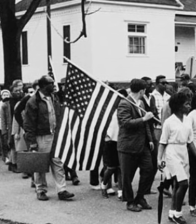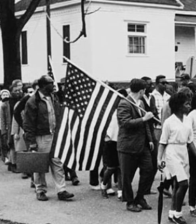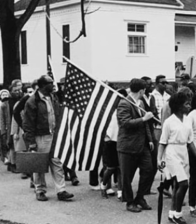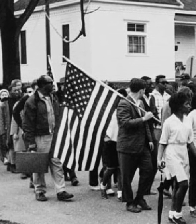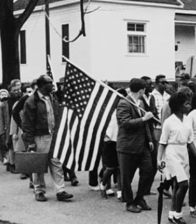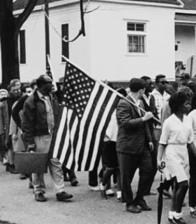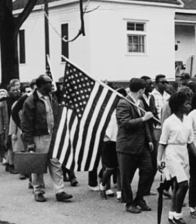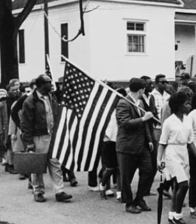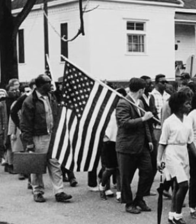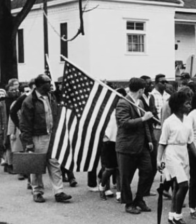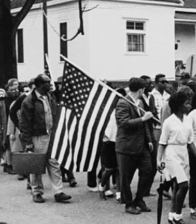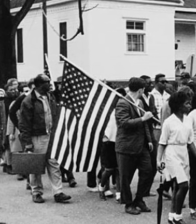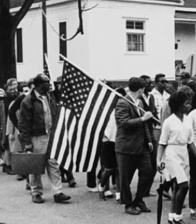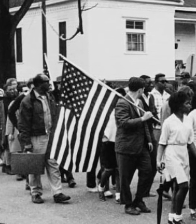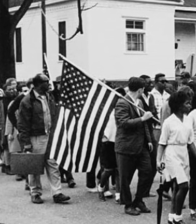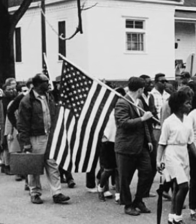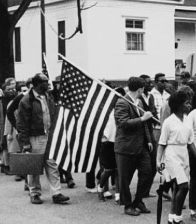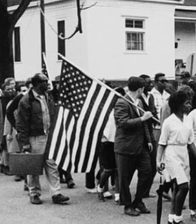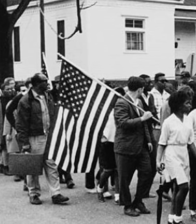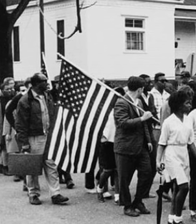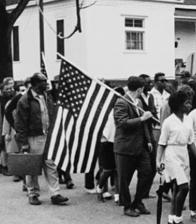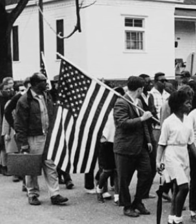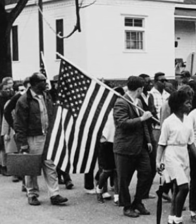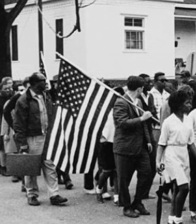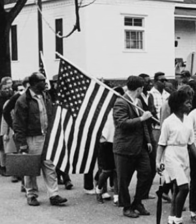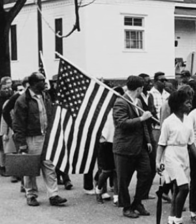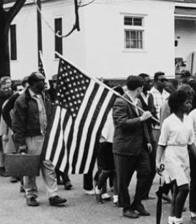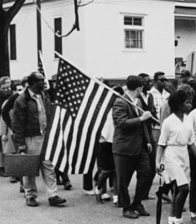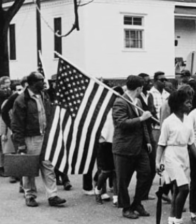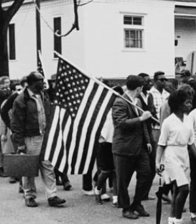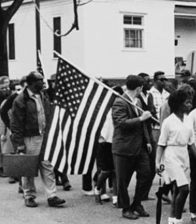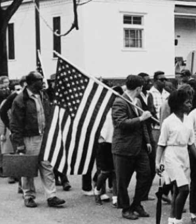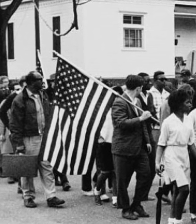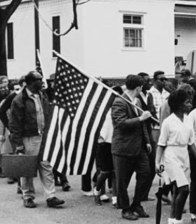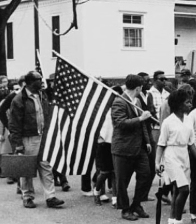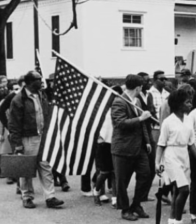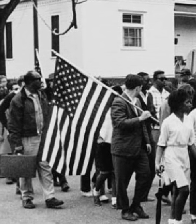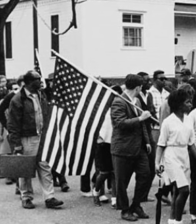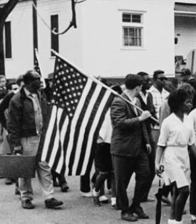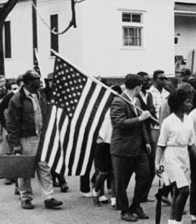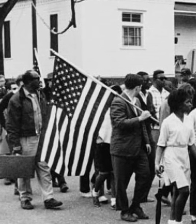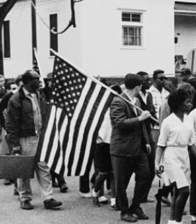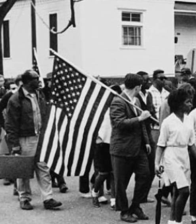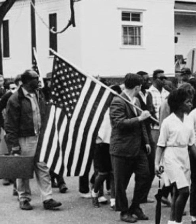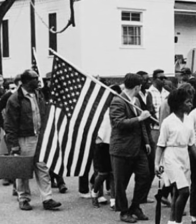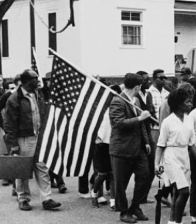for so many social change efforts and when you talk about social change, the image that many Americans have in their head